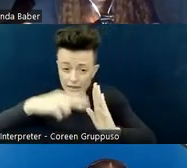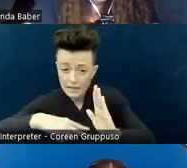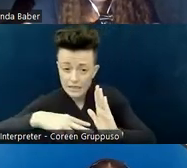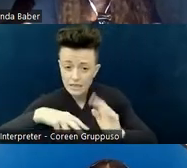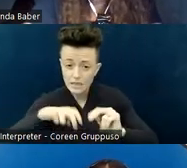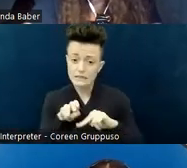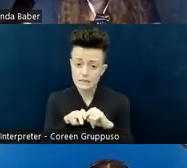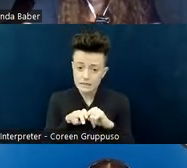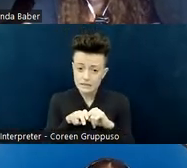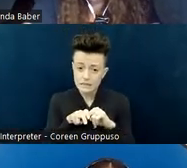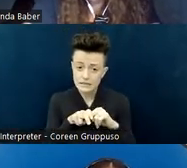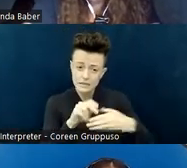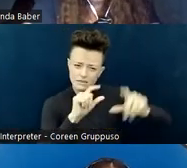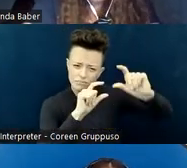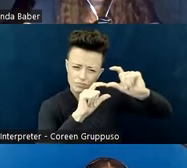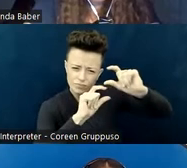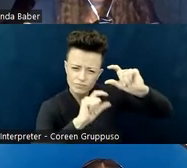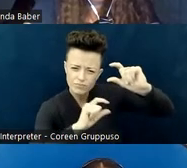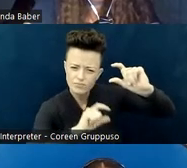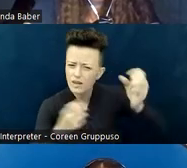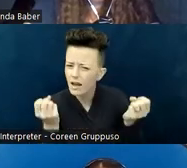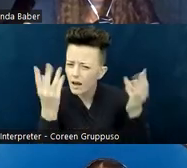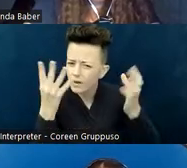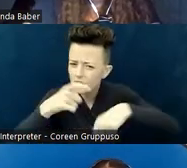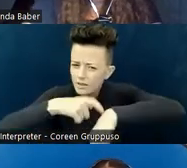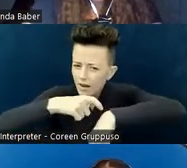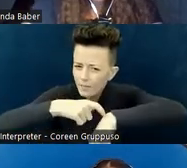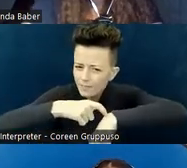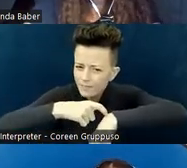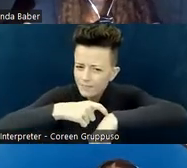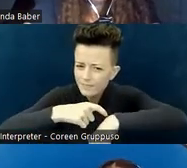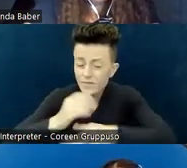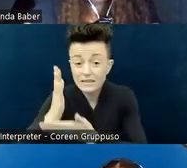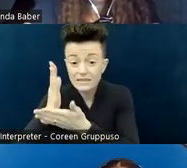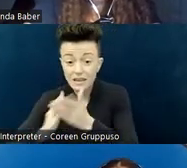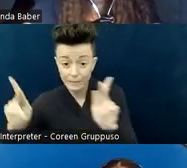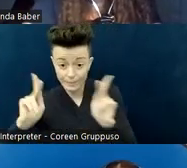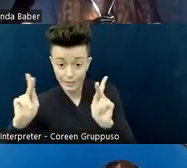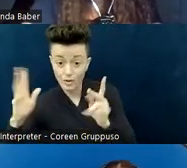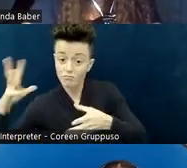We have folks who don't talk or vocalize